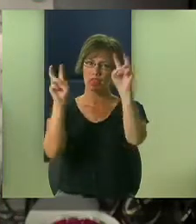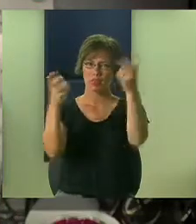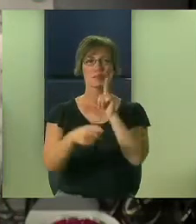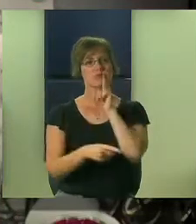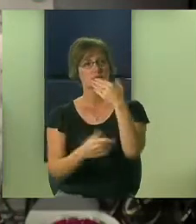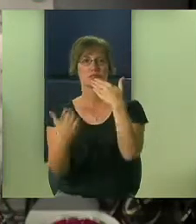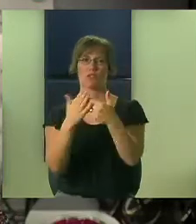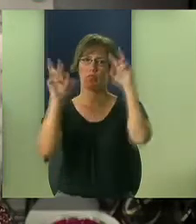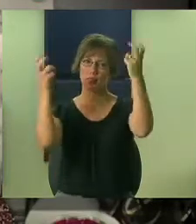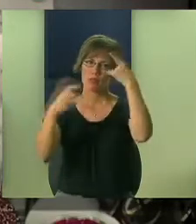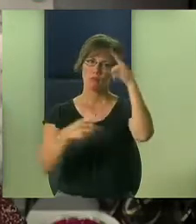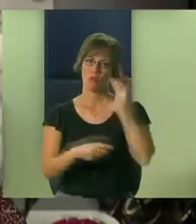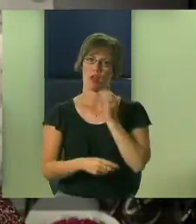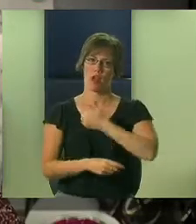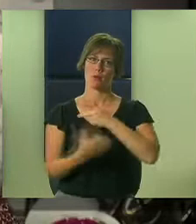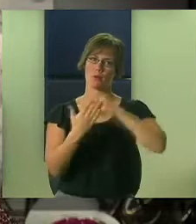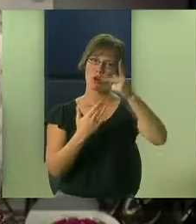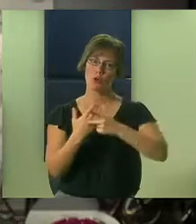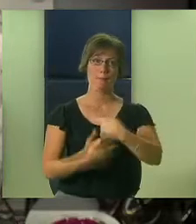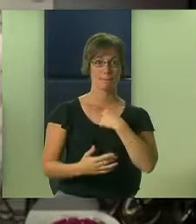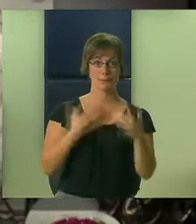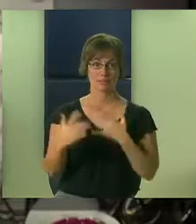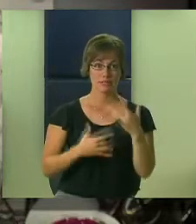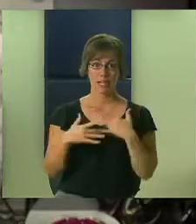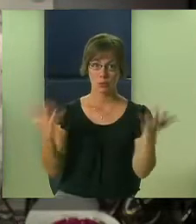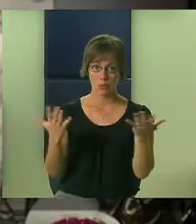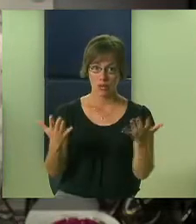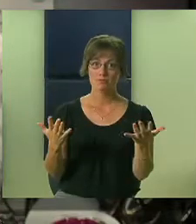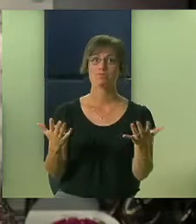why we chose that. I think that's a really GOOD theme for the program.